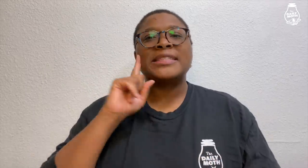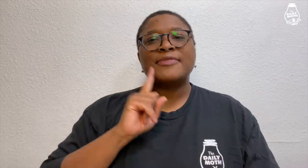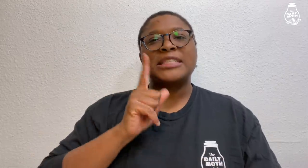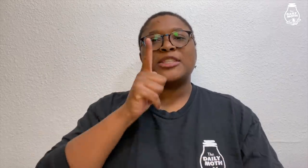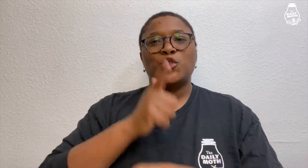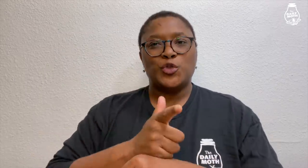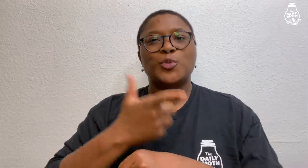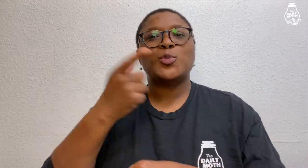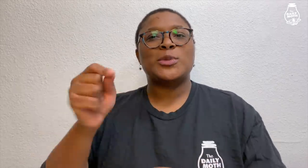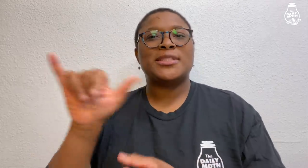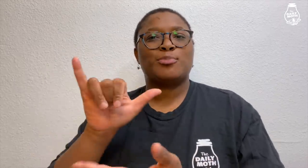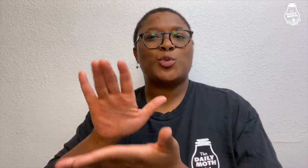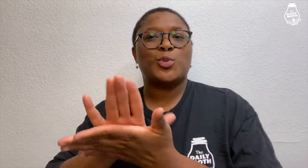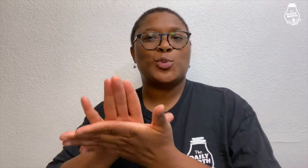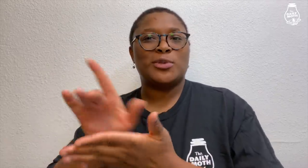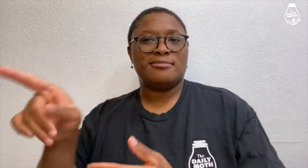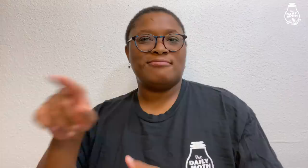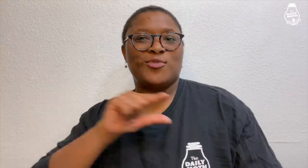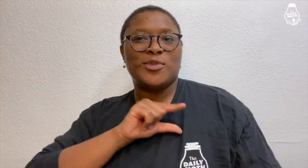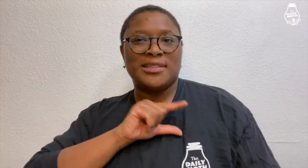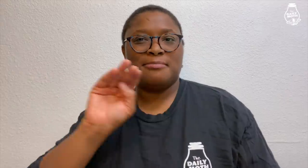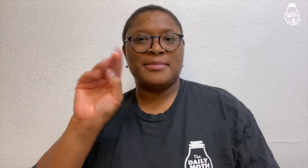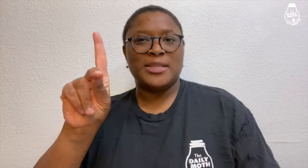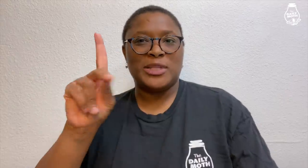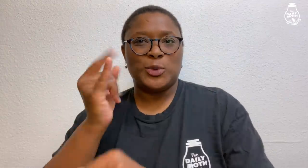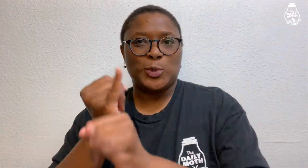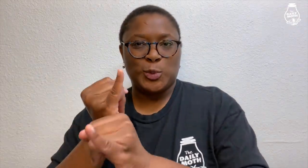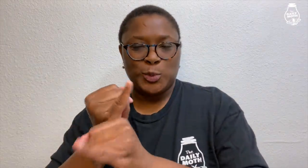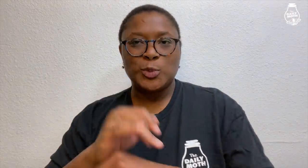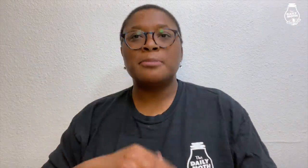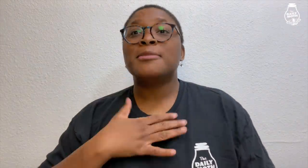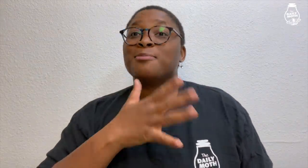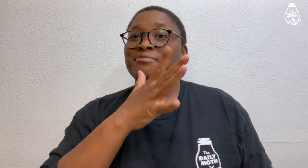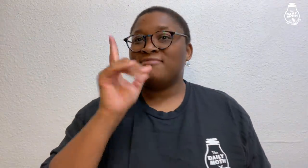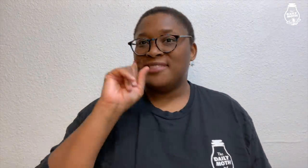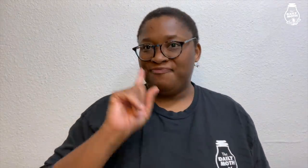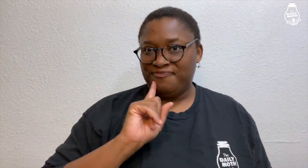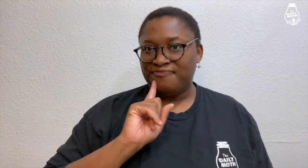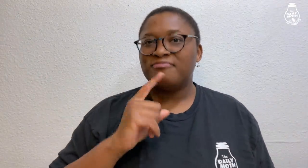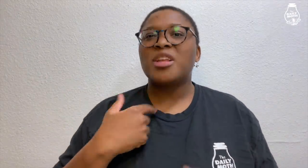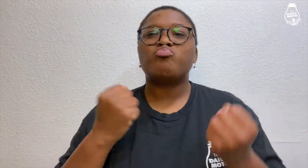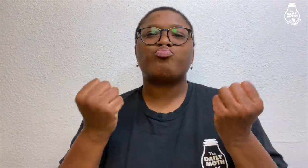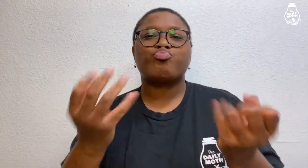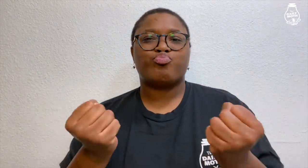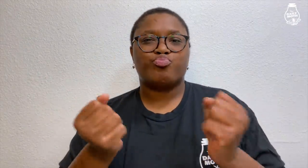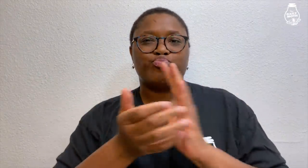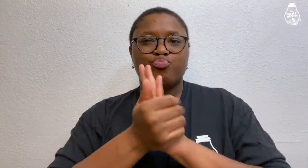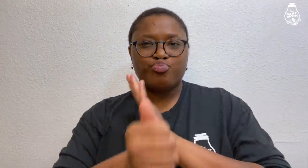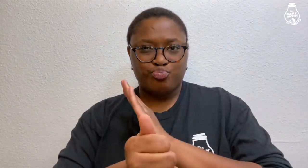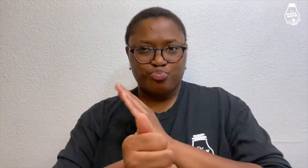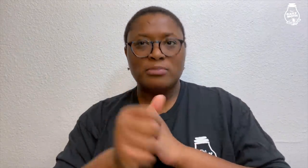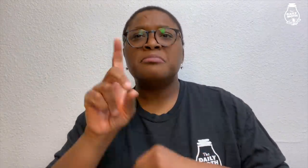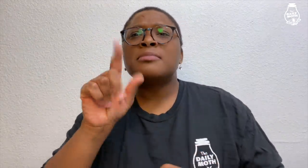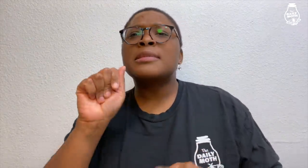she had a Deaf sister who went to the same school as Grant, Maryland School for the Deaf. She explained her mom was Deaf and that she signs ASL fluently.